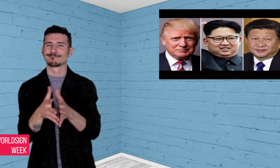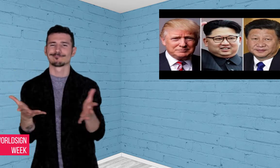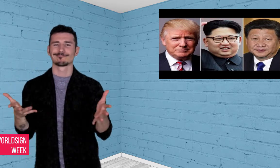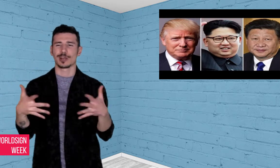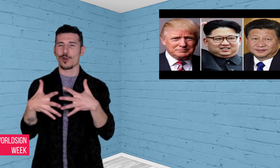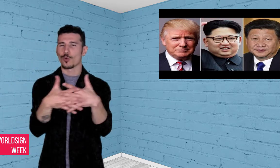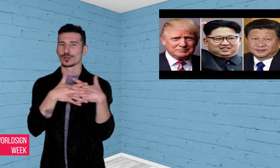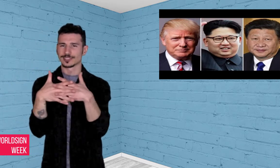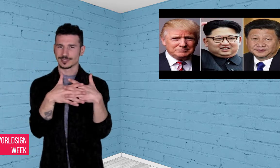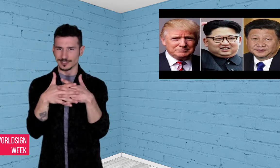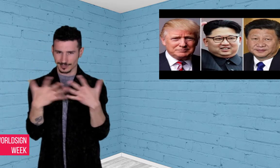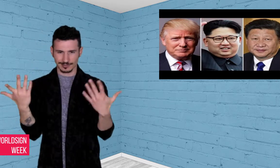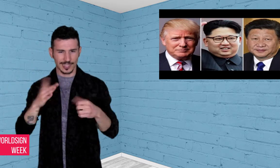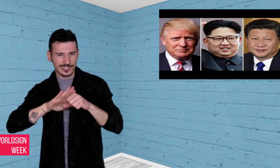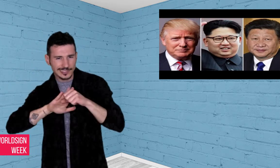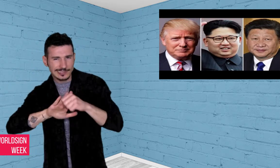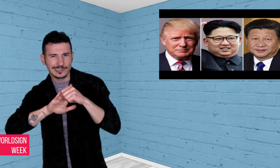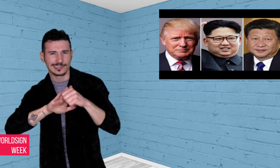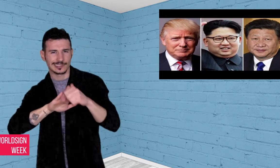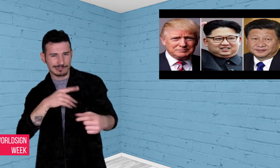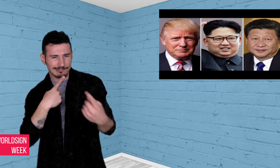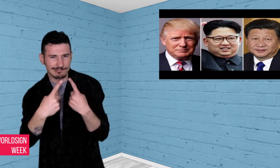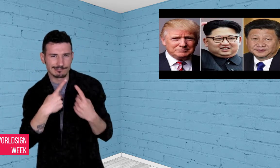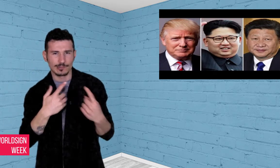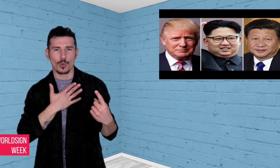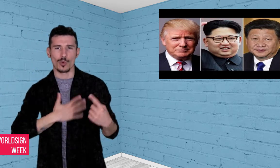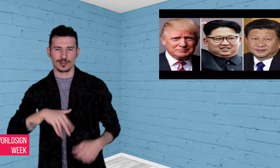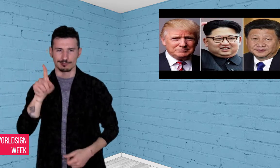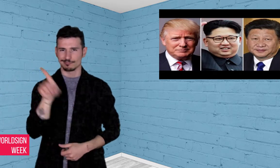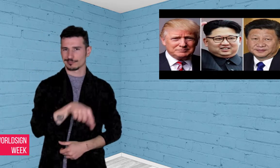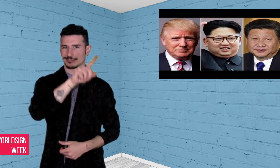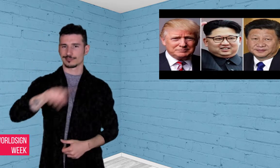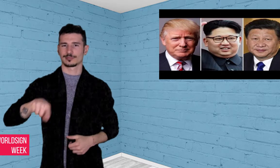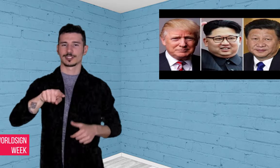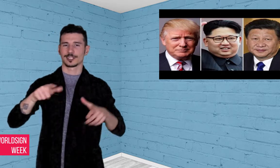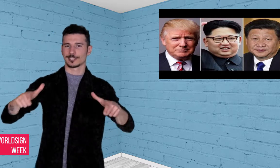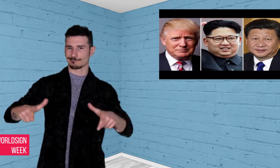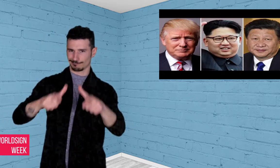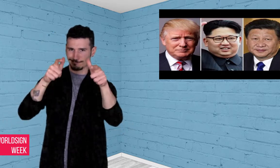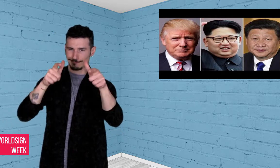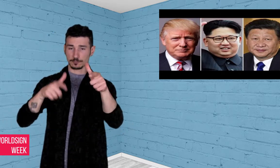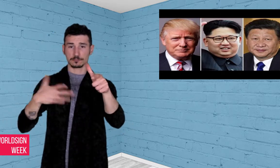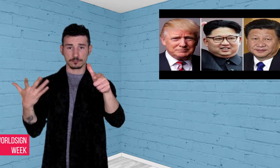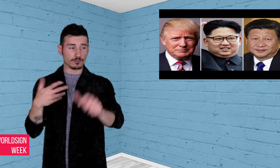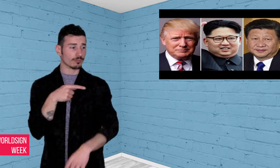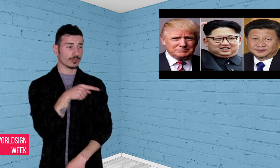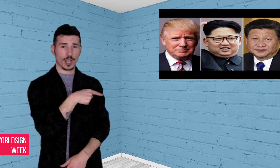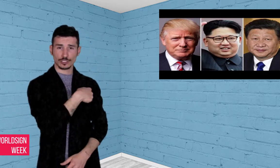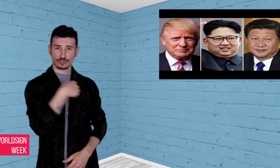Trump says the US would take actions to